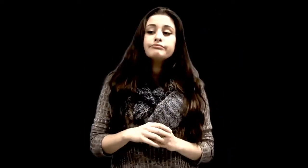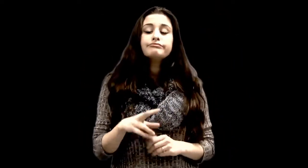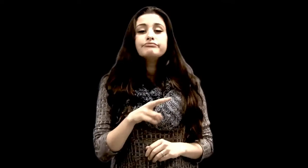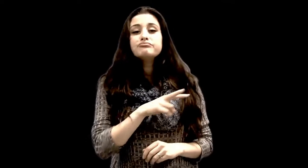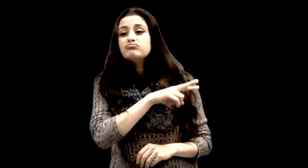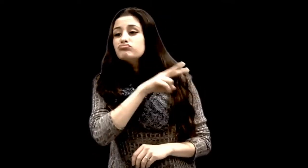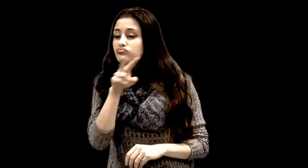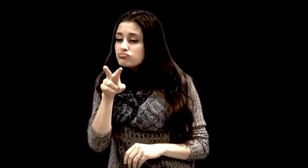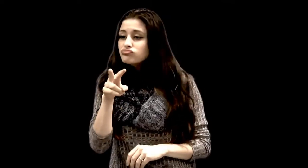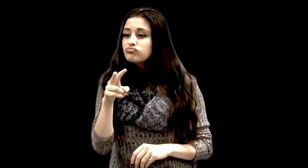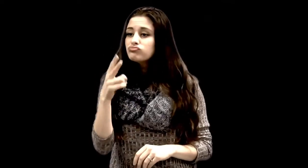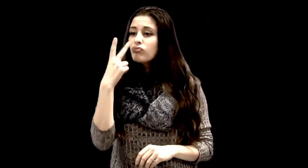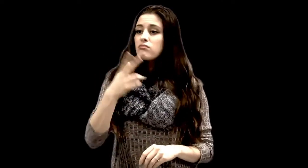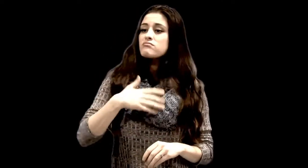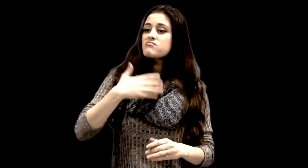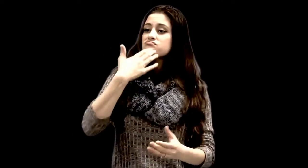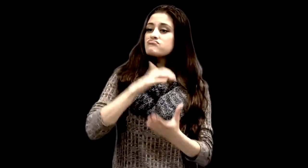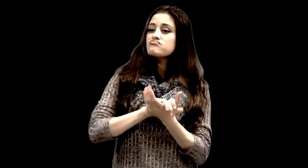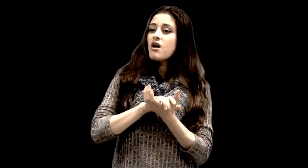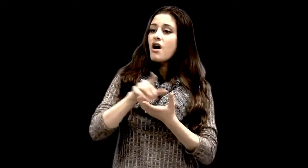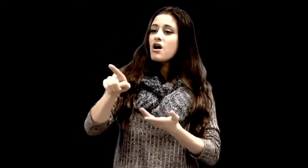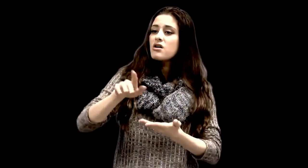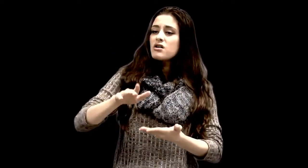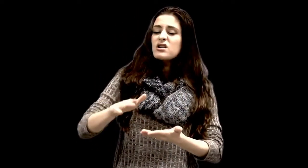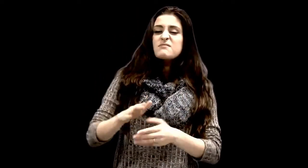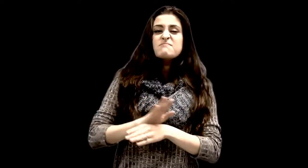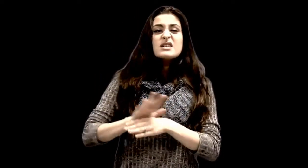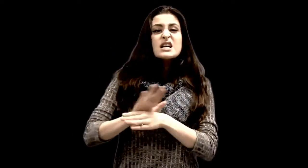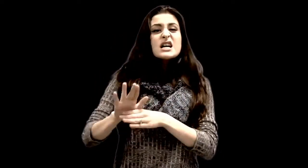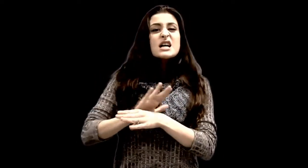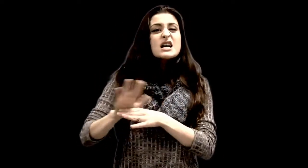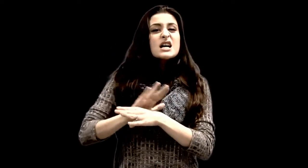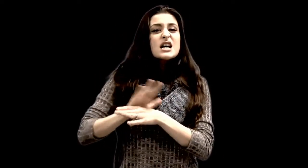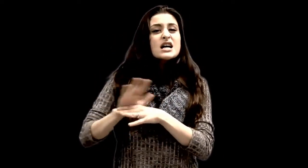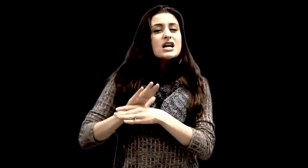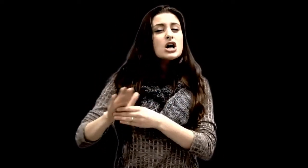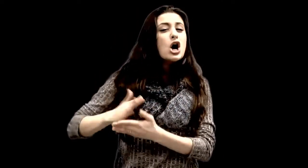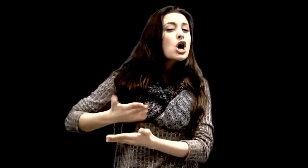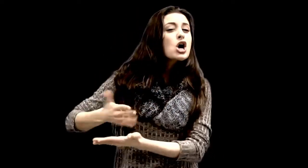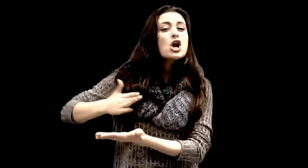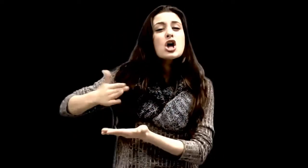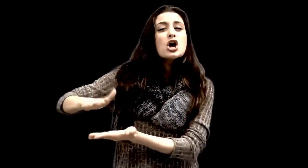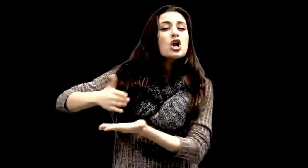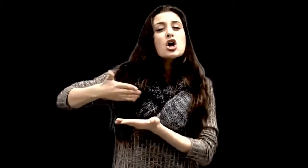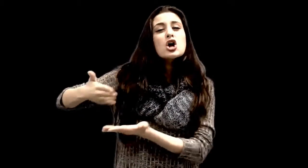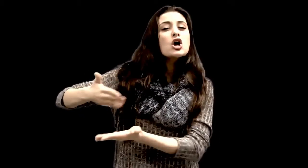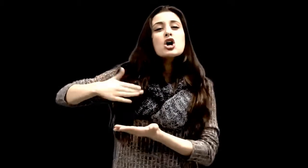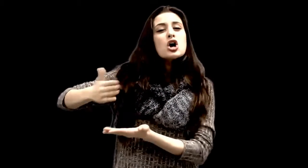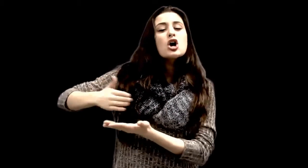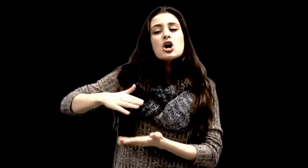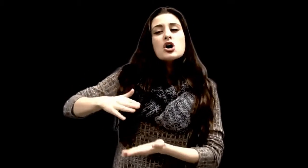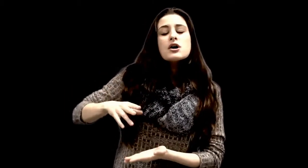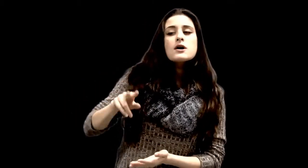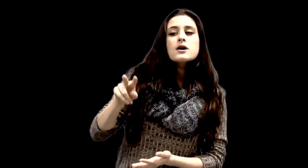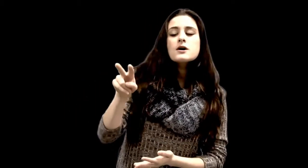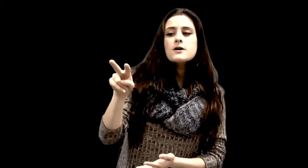He gets inside, sees his wife is extremely busy. She cooking up a storm.